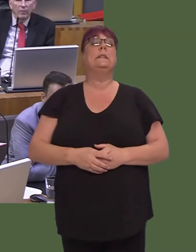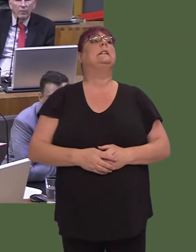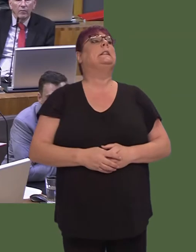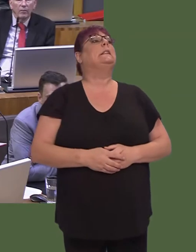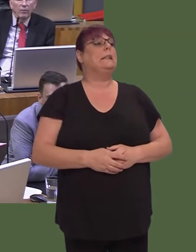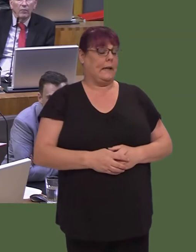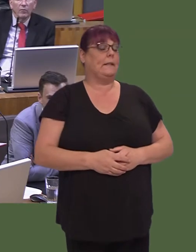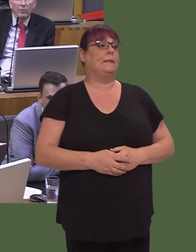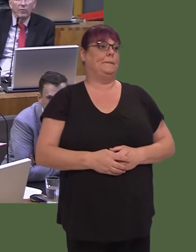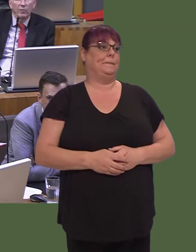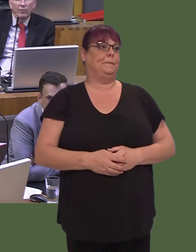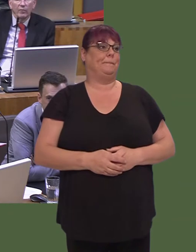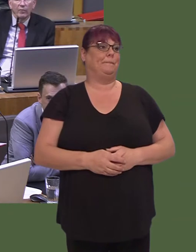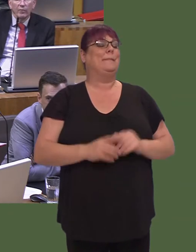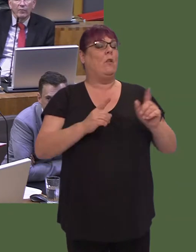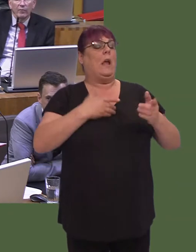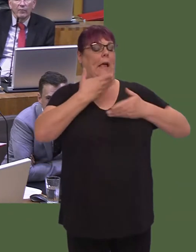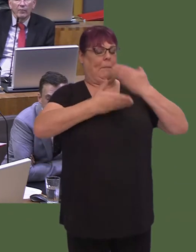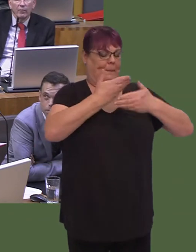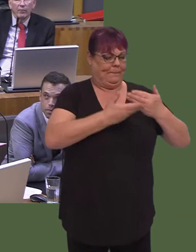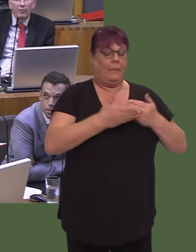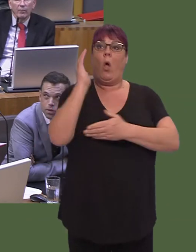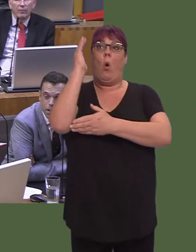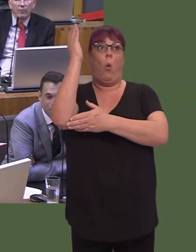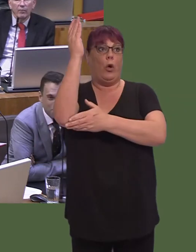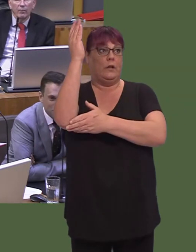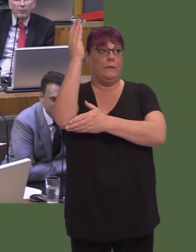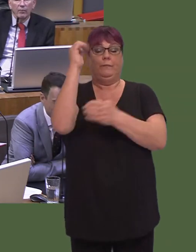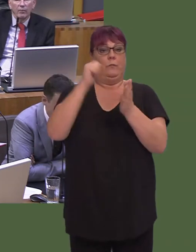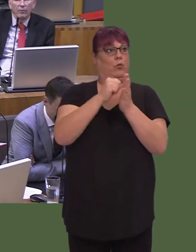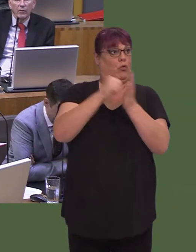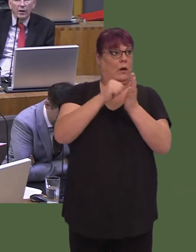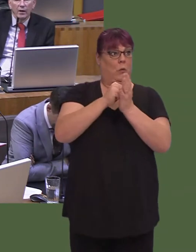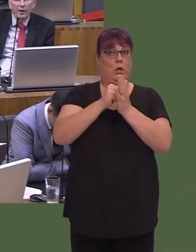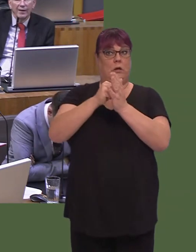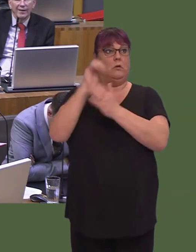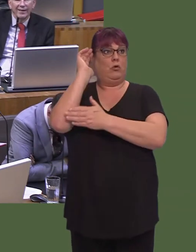Well, let me see if I can explain it. Wood comes from trees, and trees grow. And treesó.